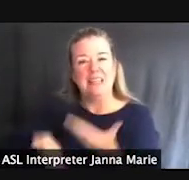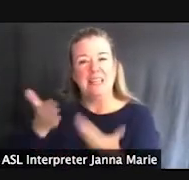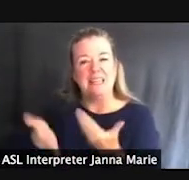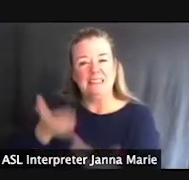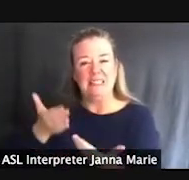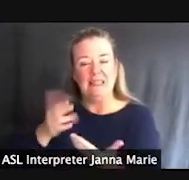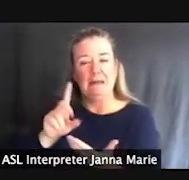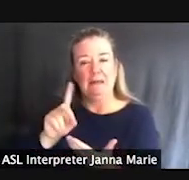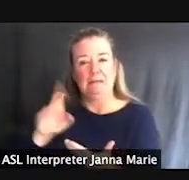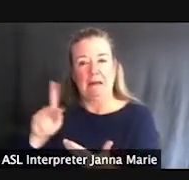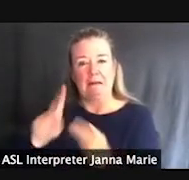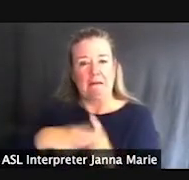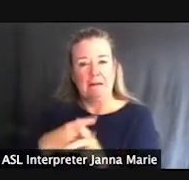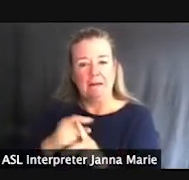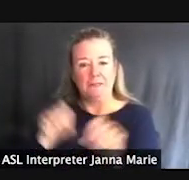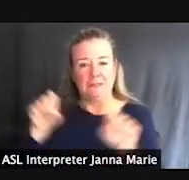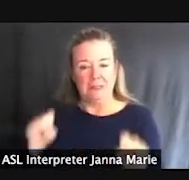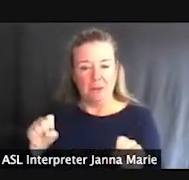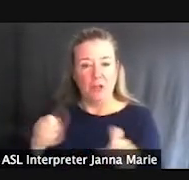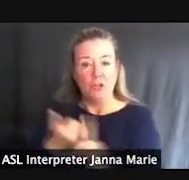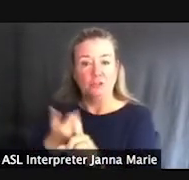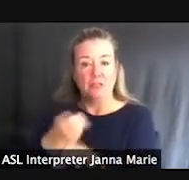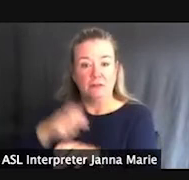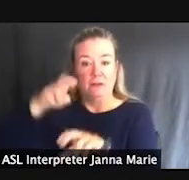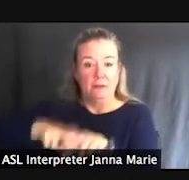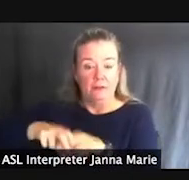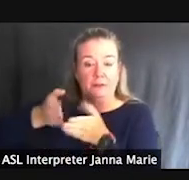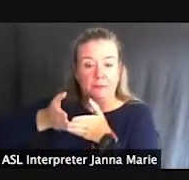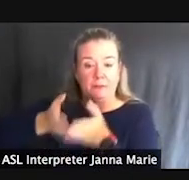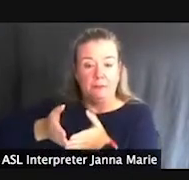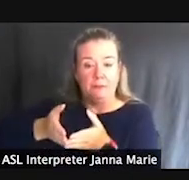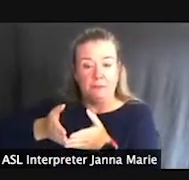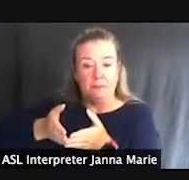basically transfer yourself down into this this channel kind of area – a mechanical